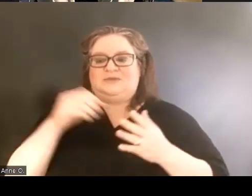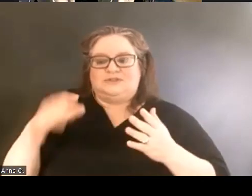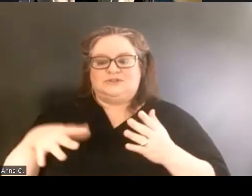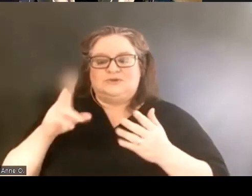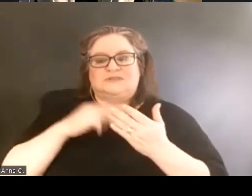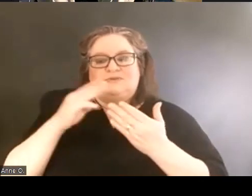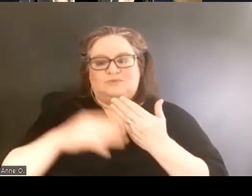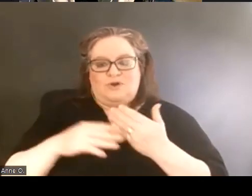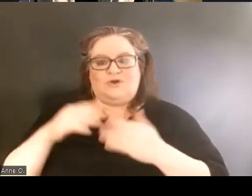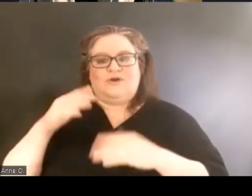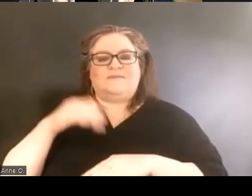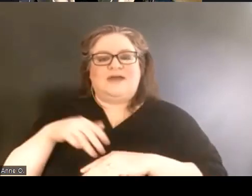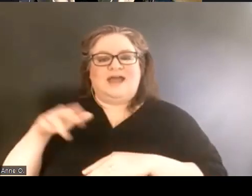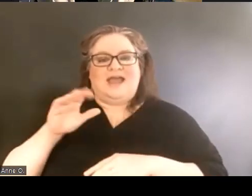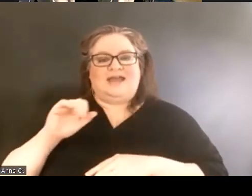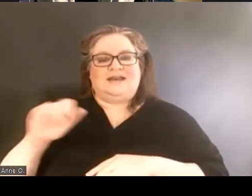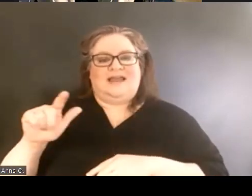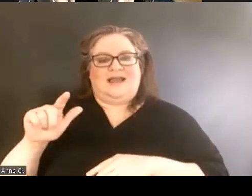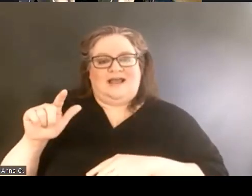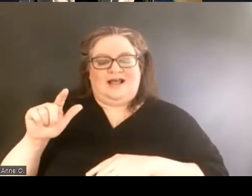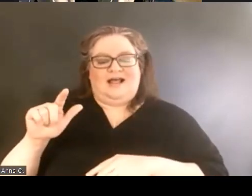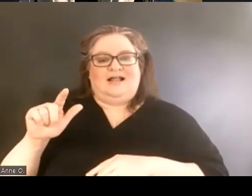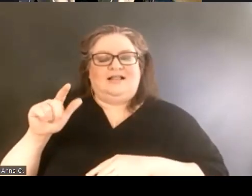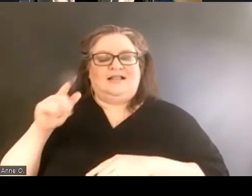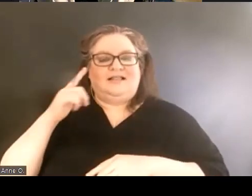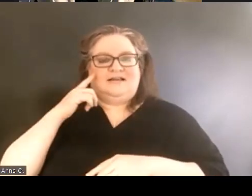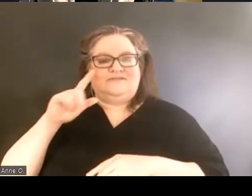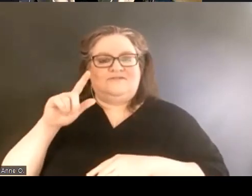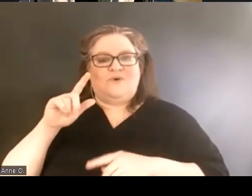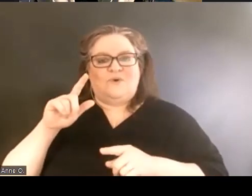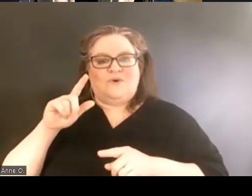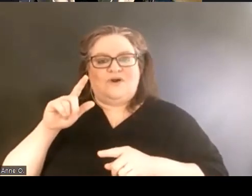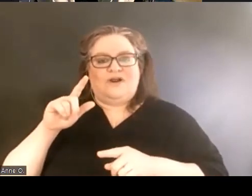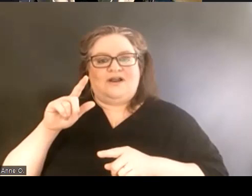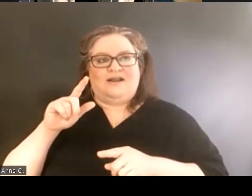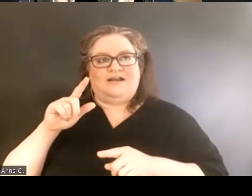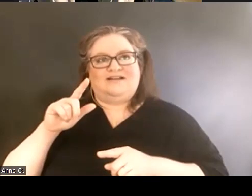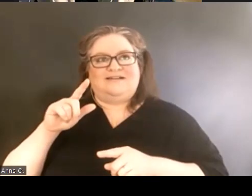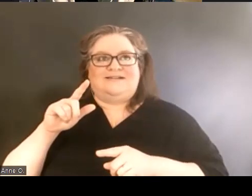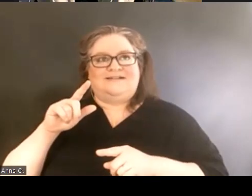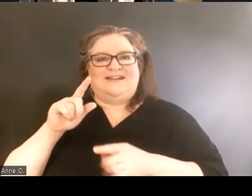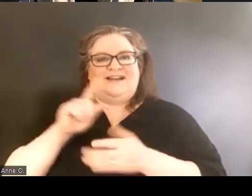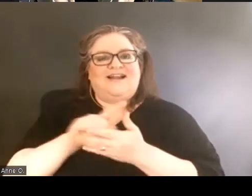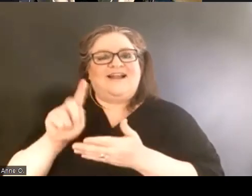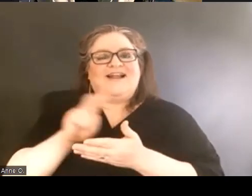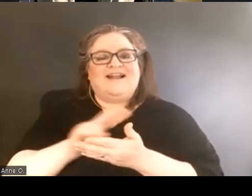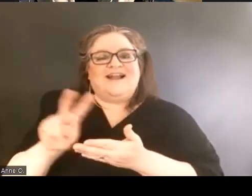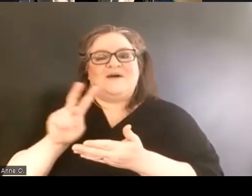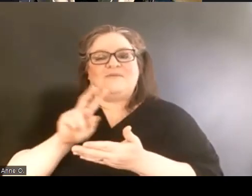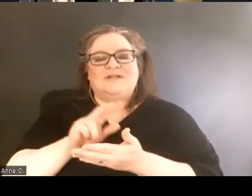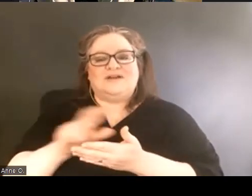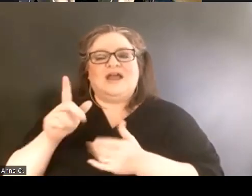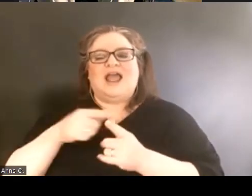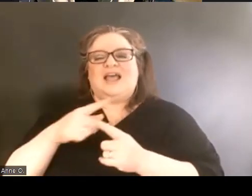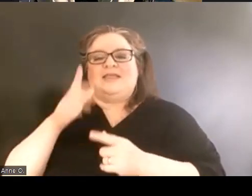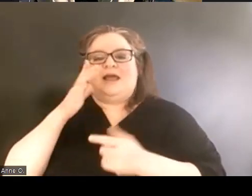at Cal for another couple of weeks. And then I will be transitioning to become